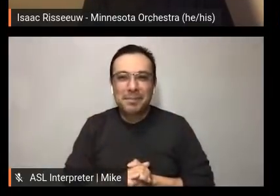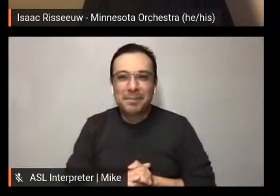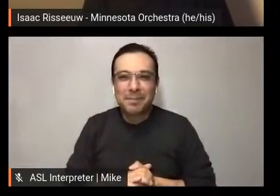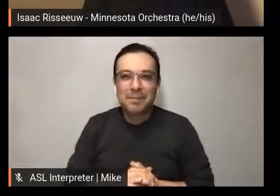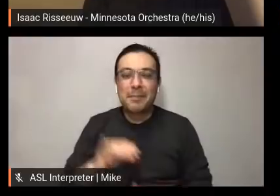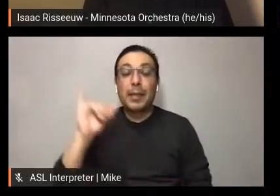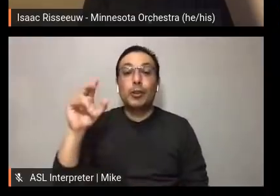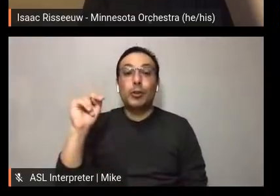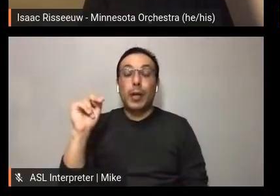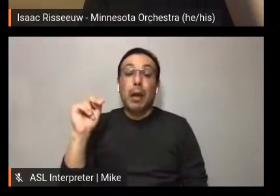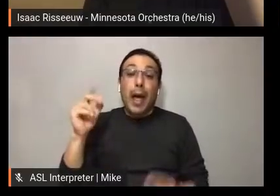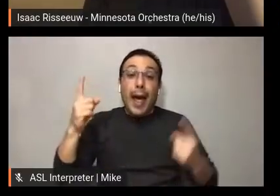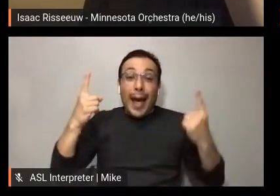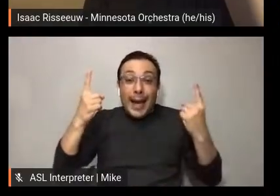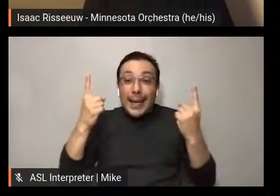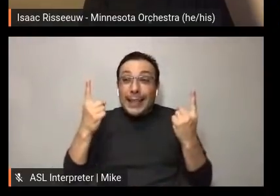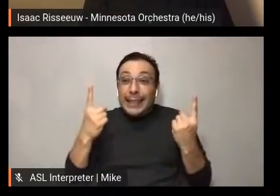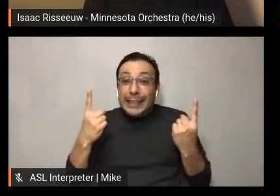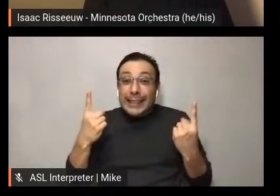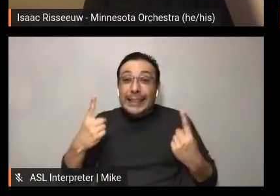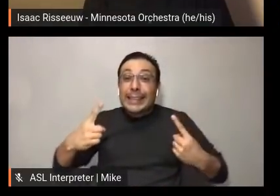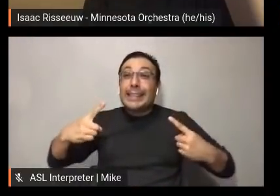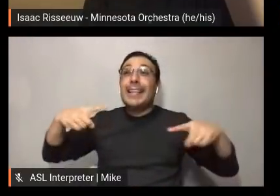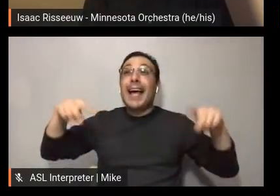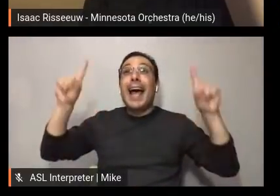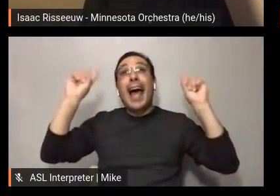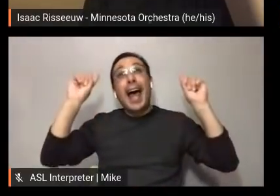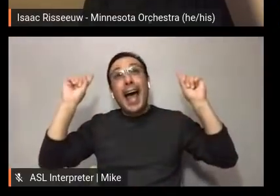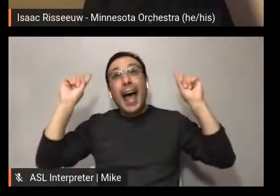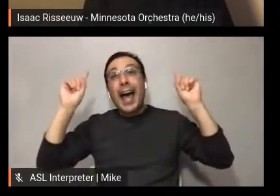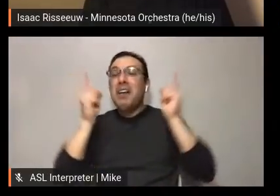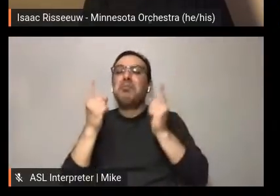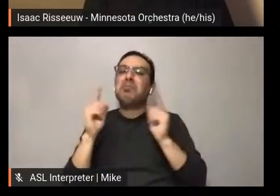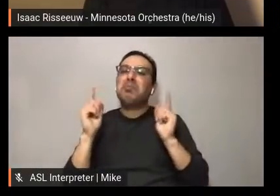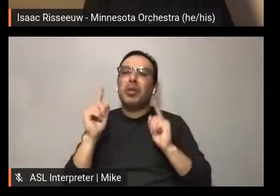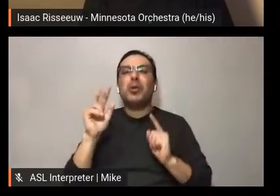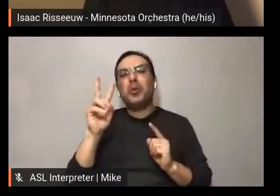less successful. It was... almost 200,000. So. Just to get that out there.